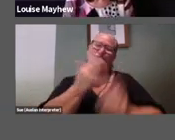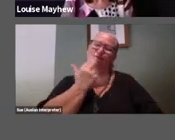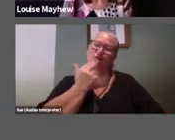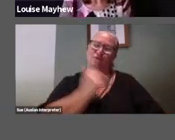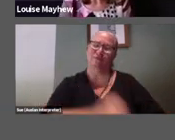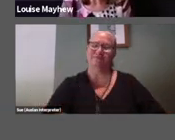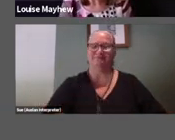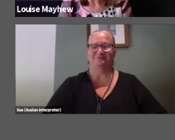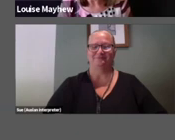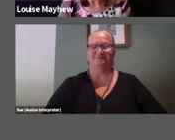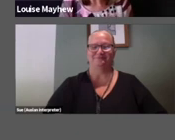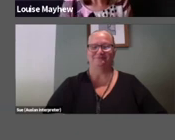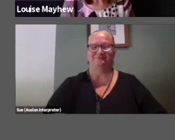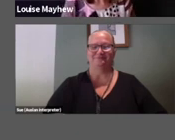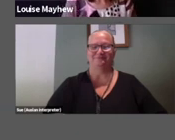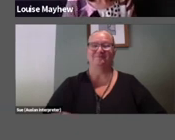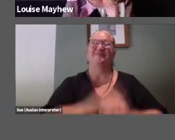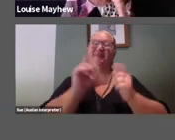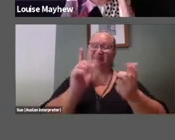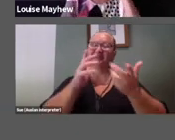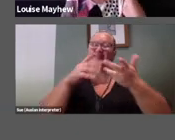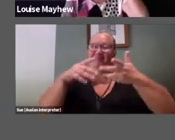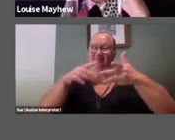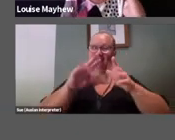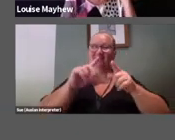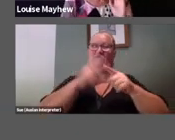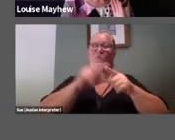Okay that’s it for our first quarter so let's take a